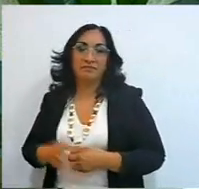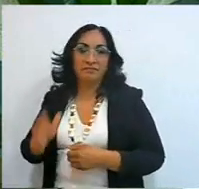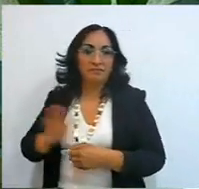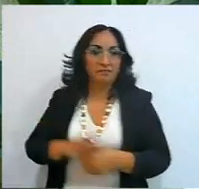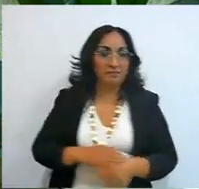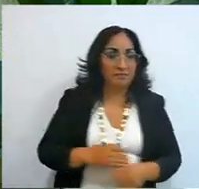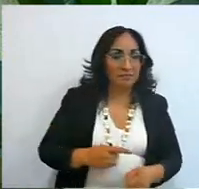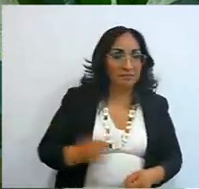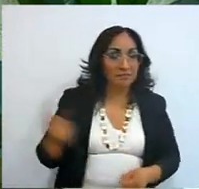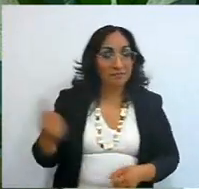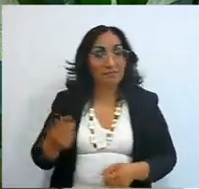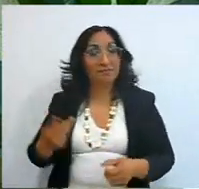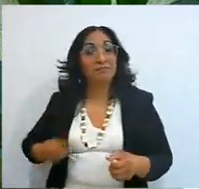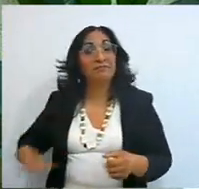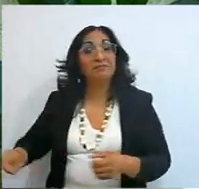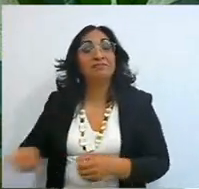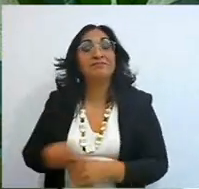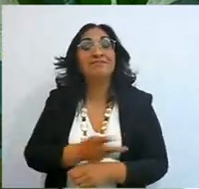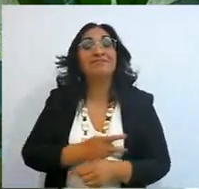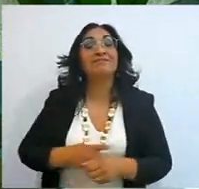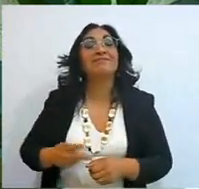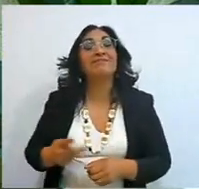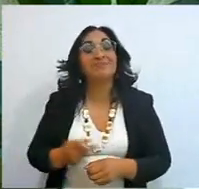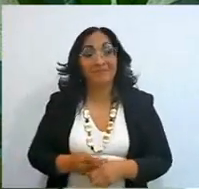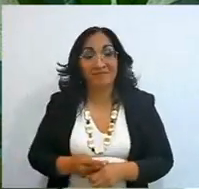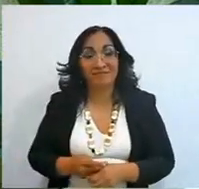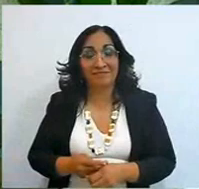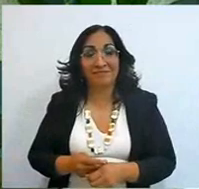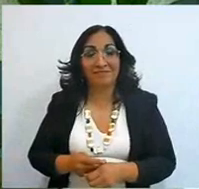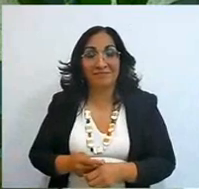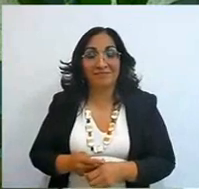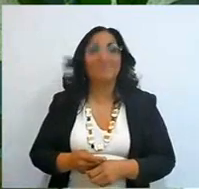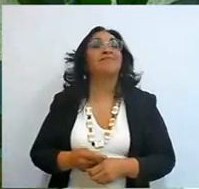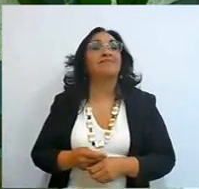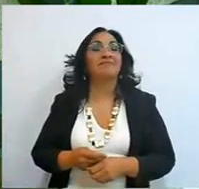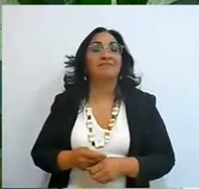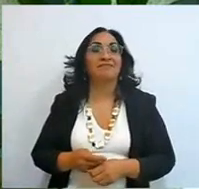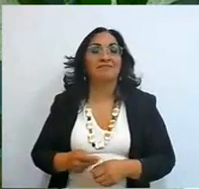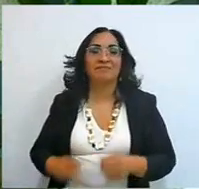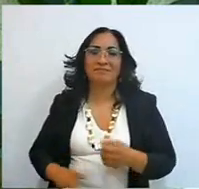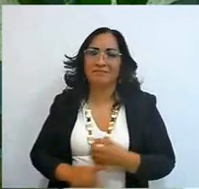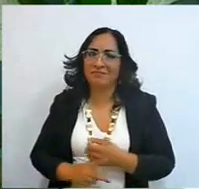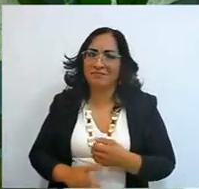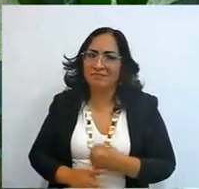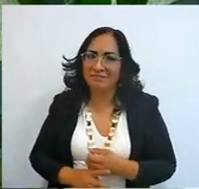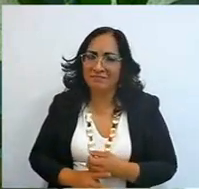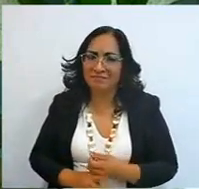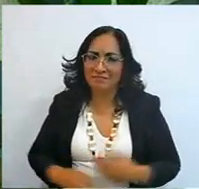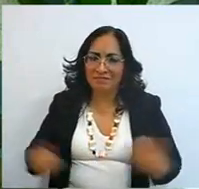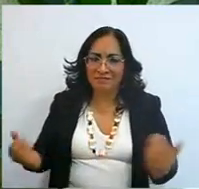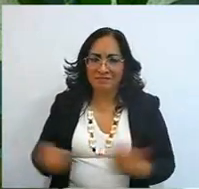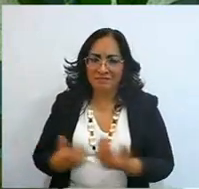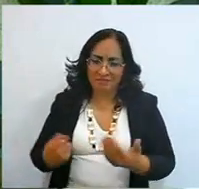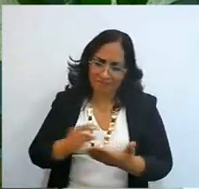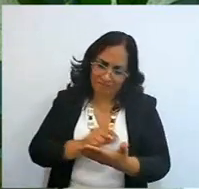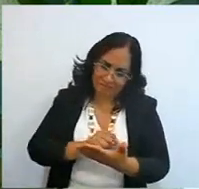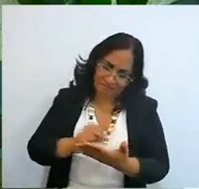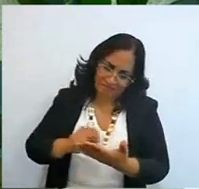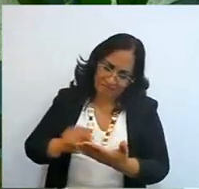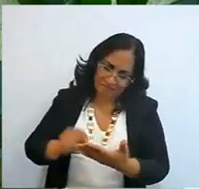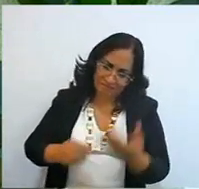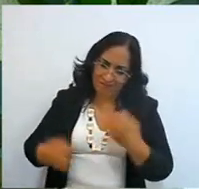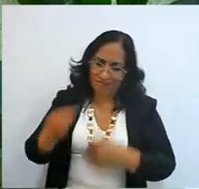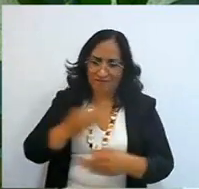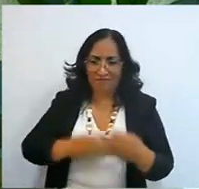of a fire or that the boat is flooded, what do I know, and they make you read all the instructions,